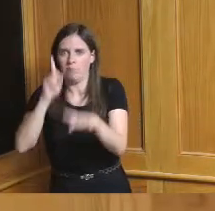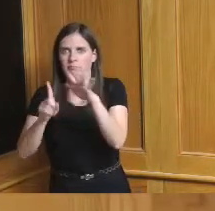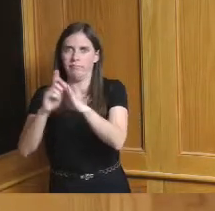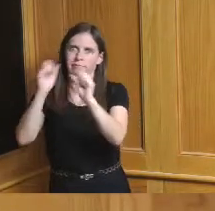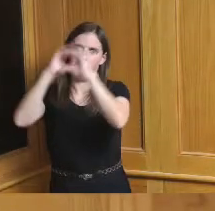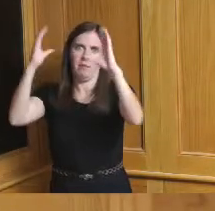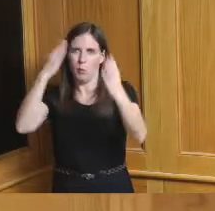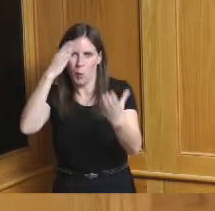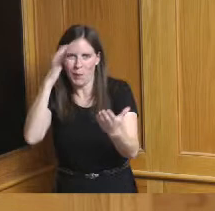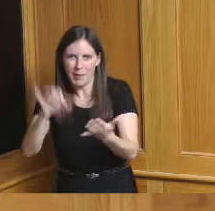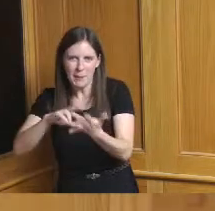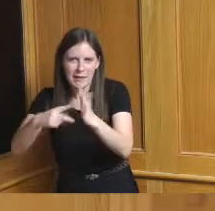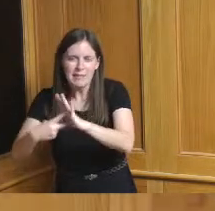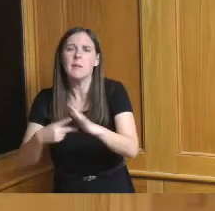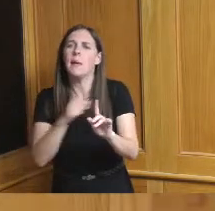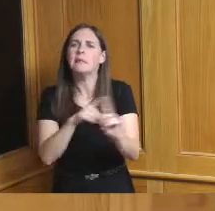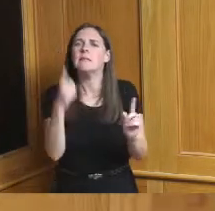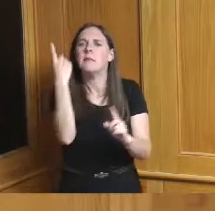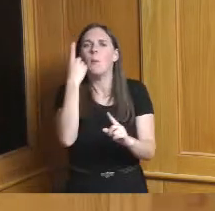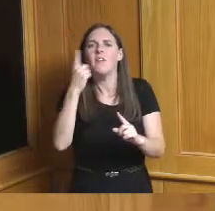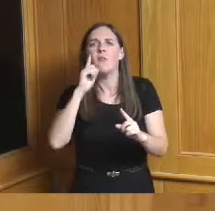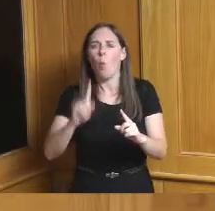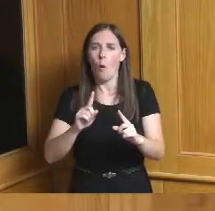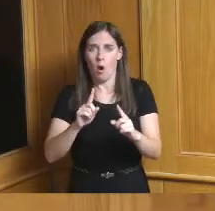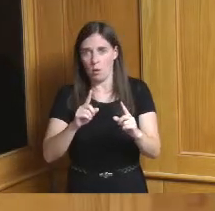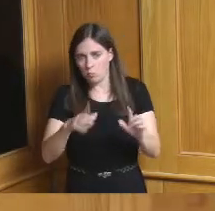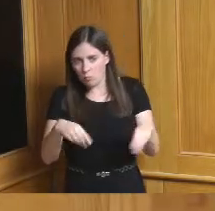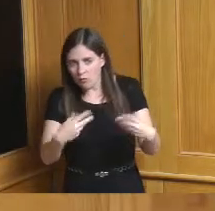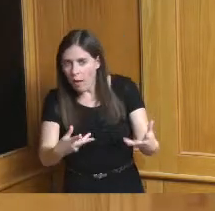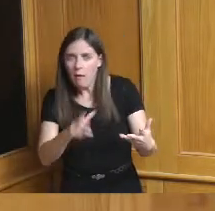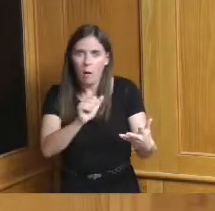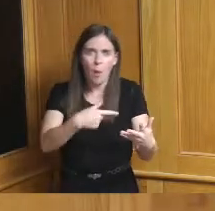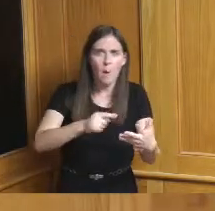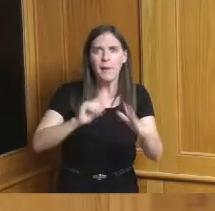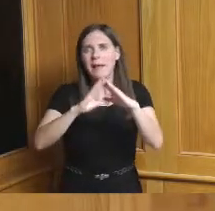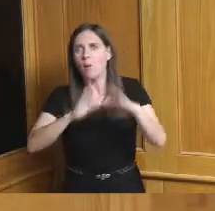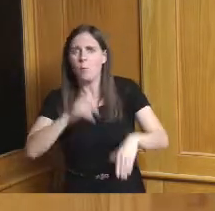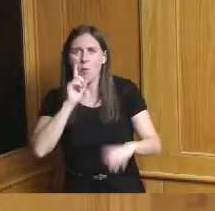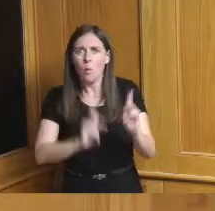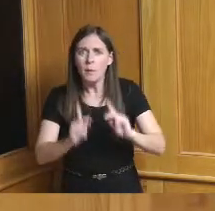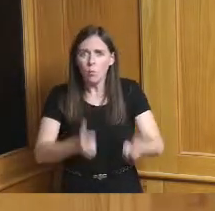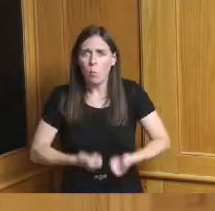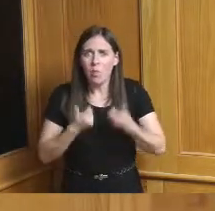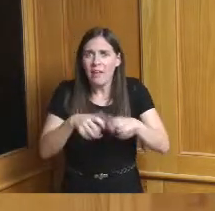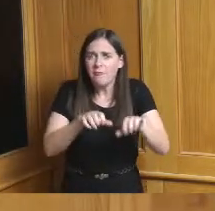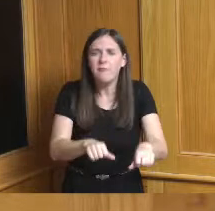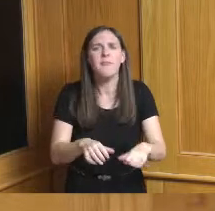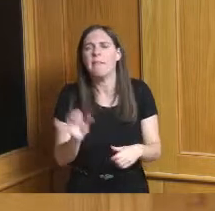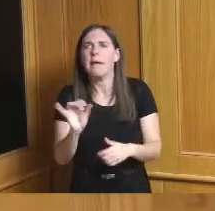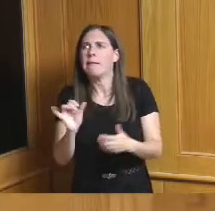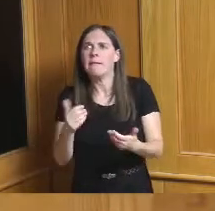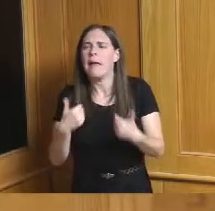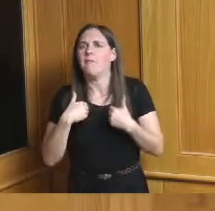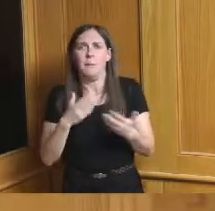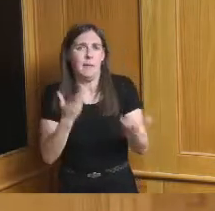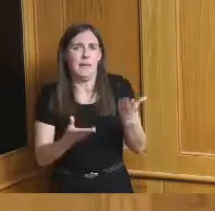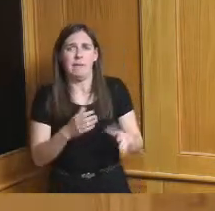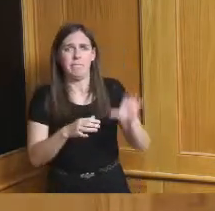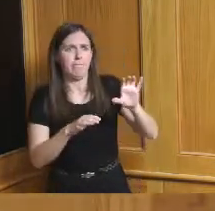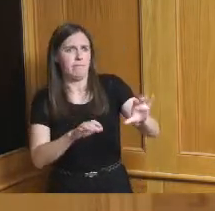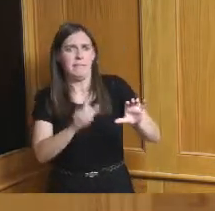so it has housing you know we might do a CDBG and we put in I don't know 10 15 sometimes 20